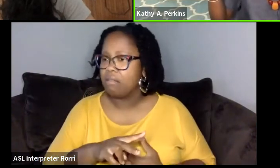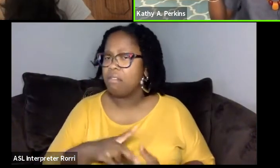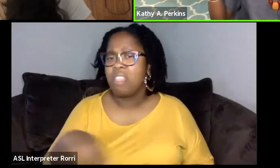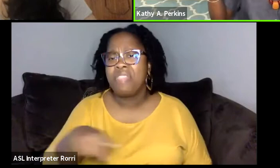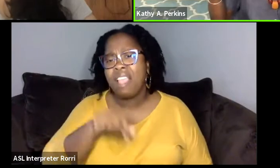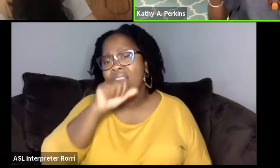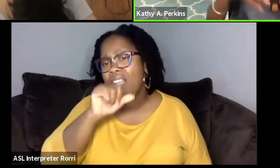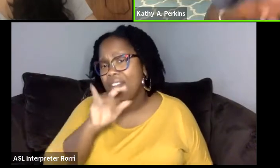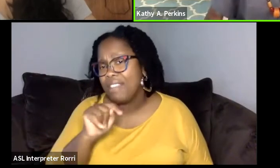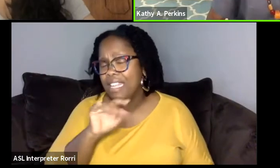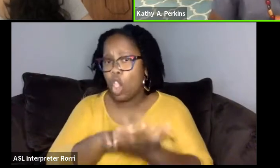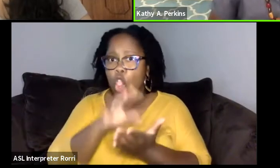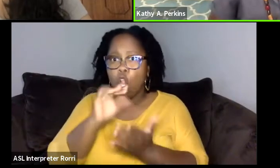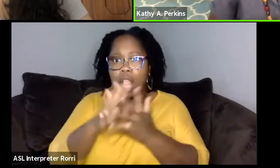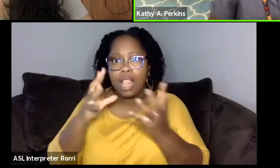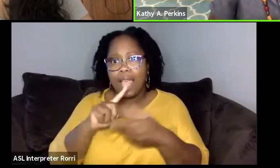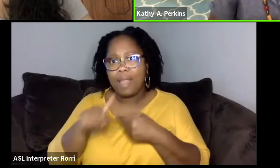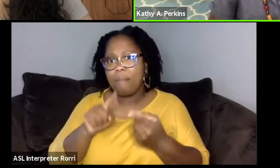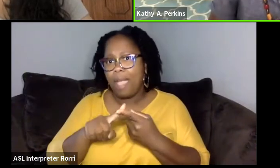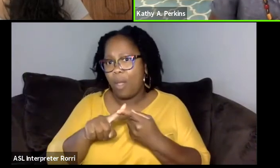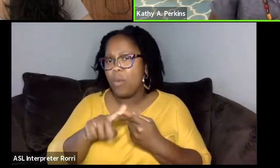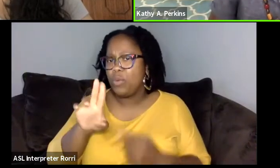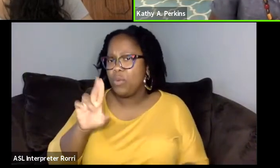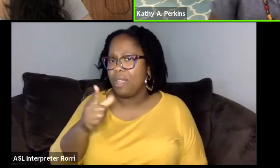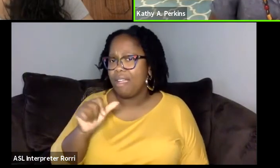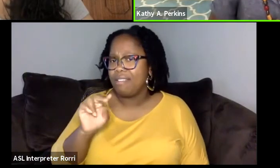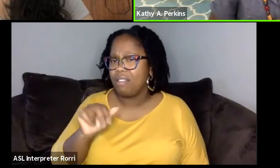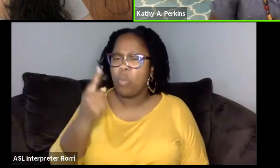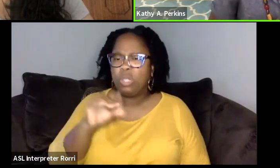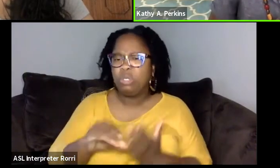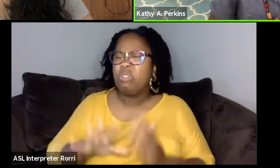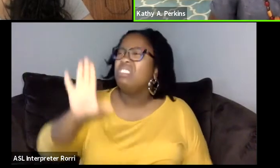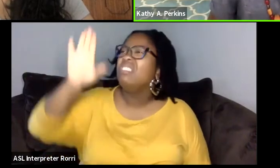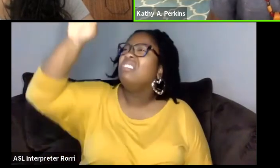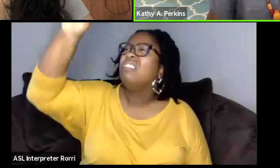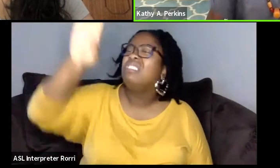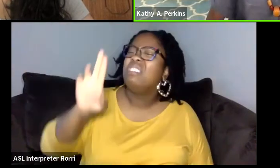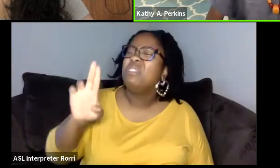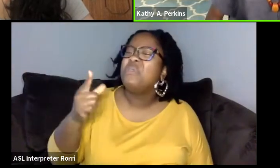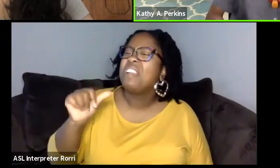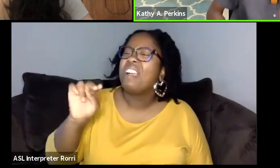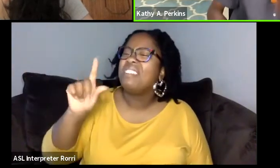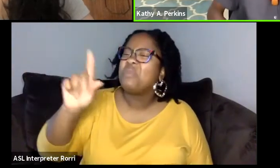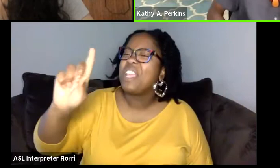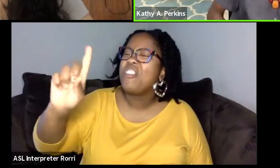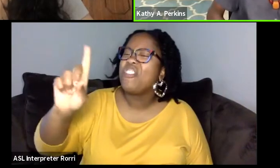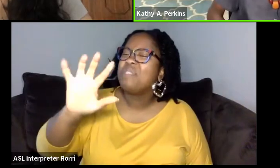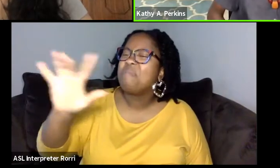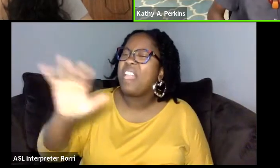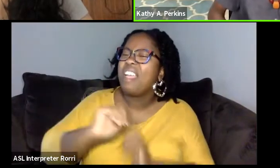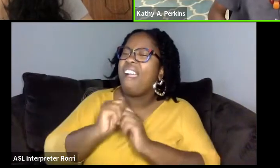because I remember one student said, "Well, where is Uganda? How do you spell it?" So, by the end of this,